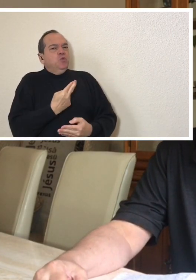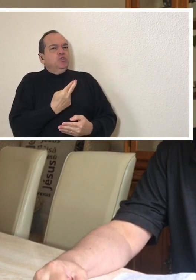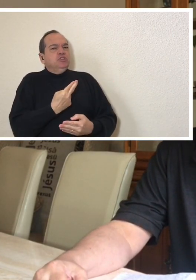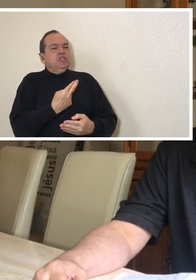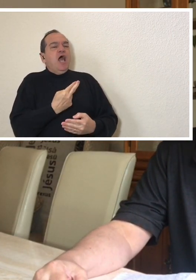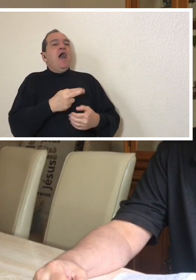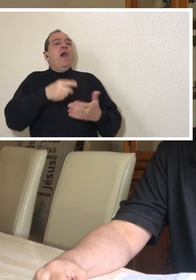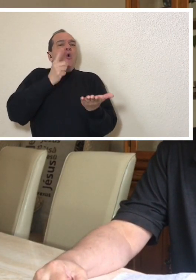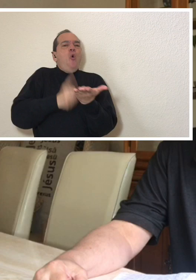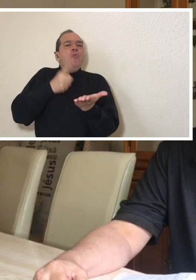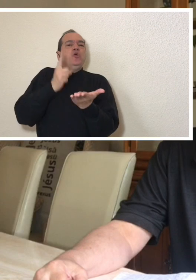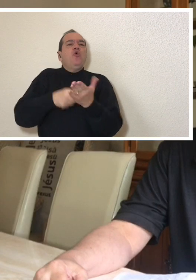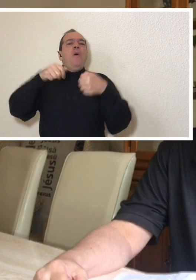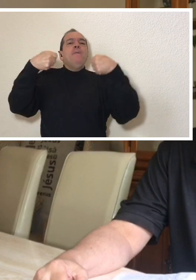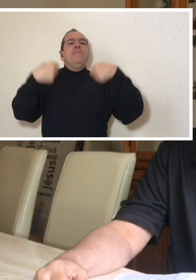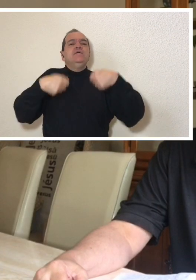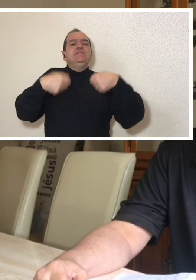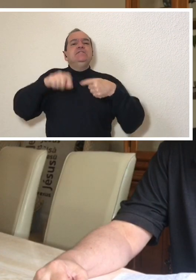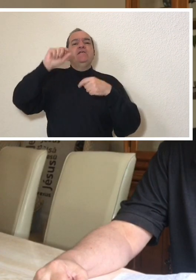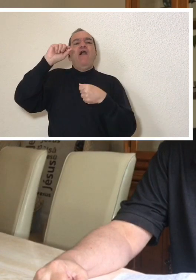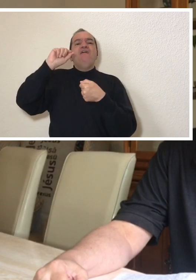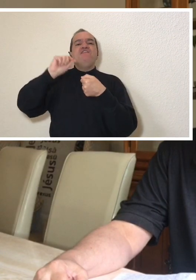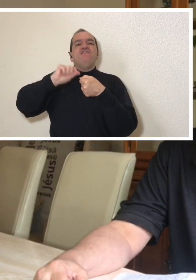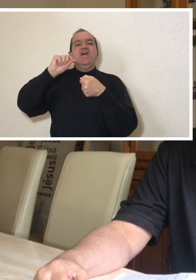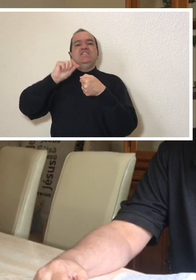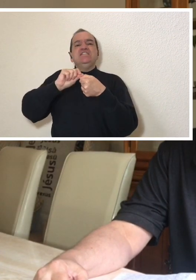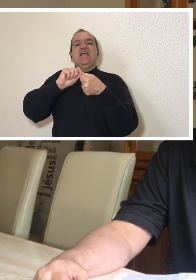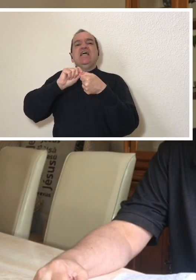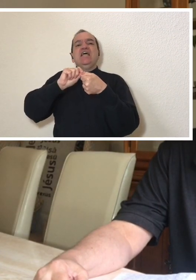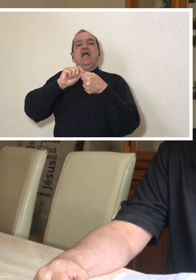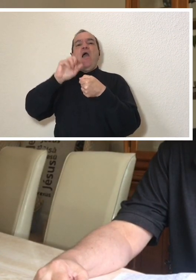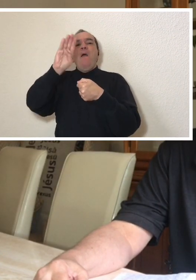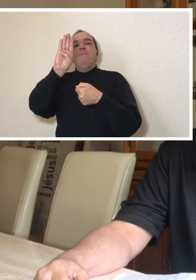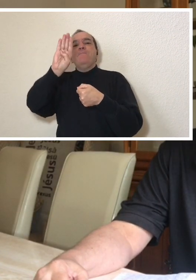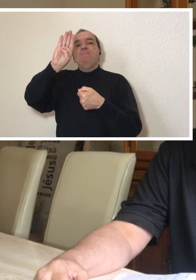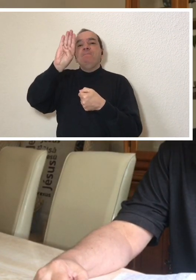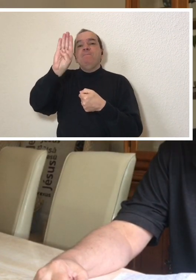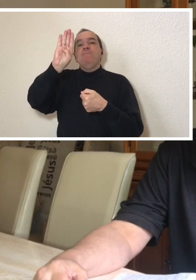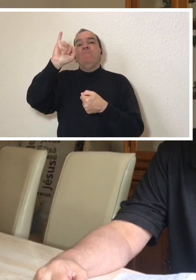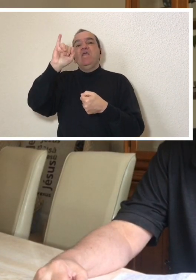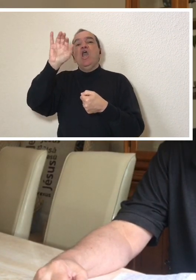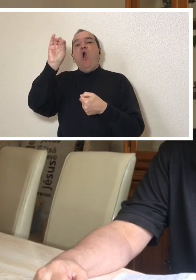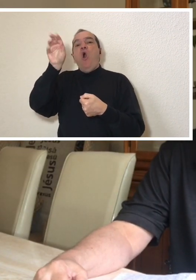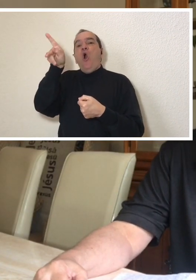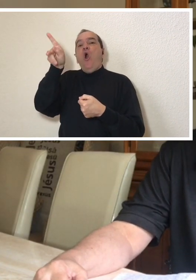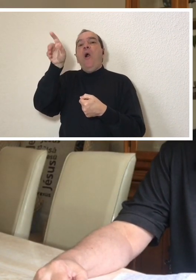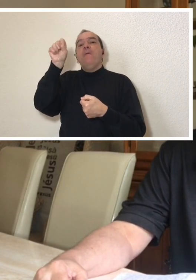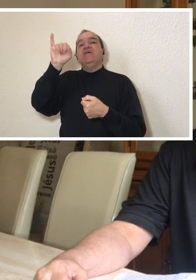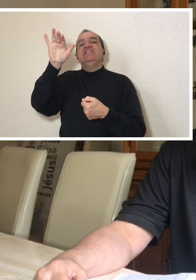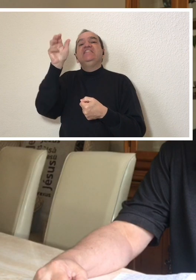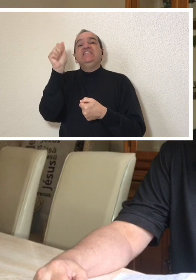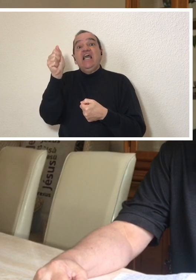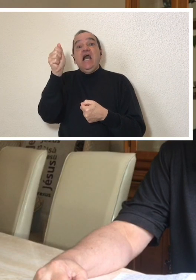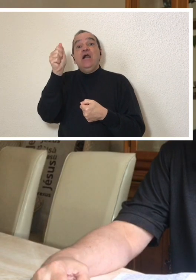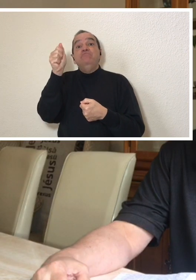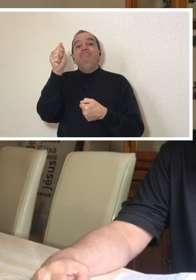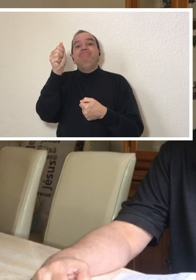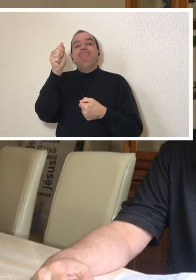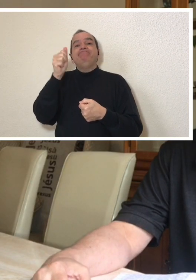that could leave irreversible consequences such as paralysis, blindness or even death